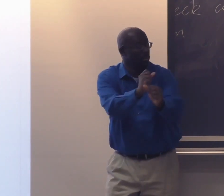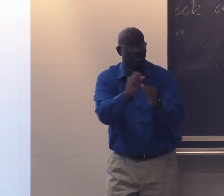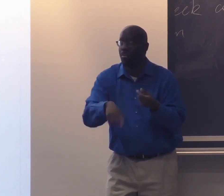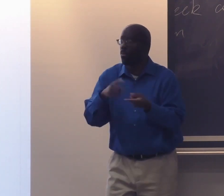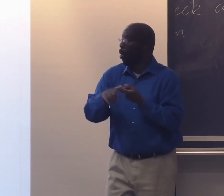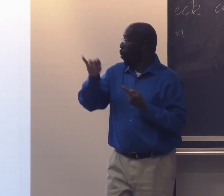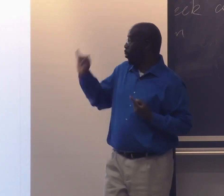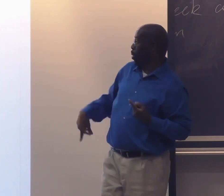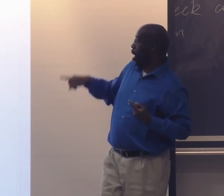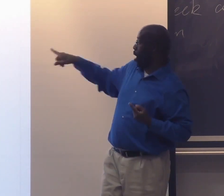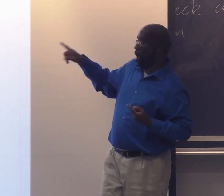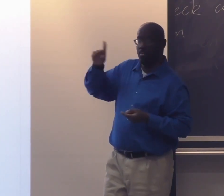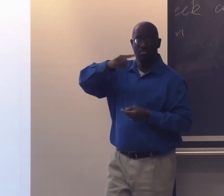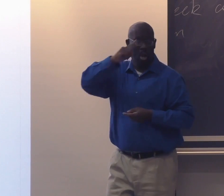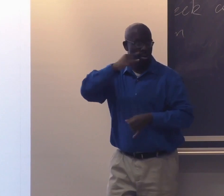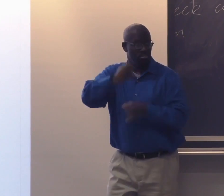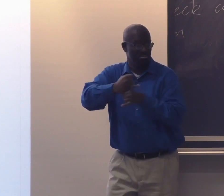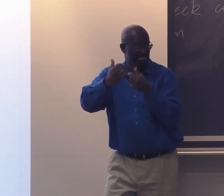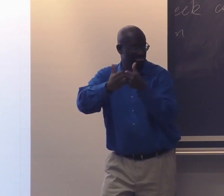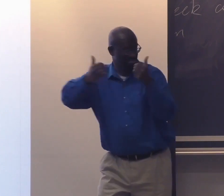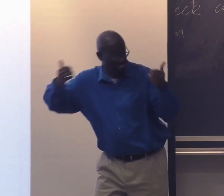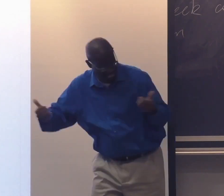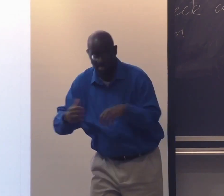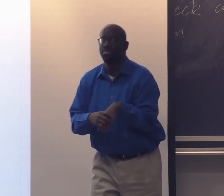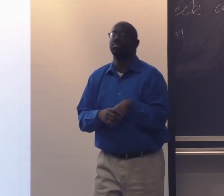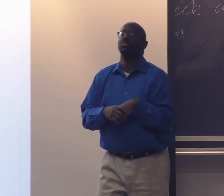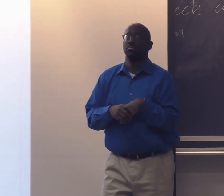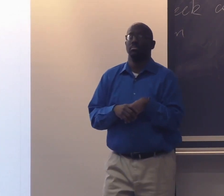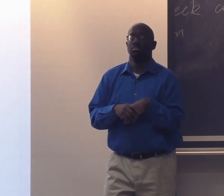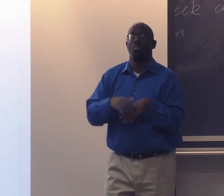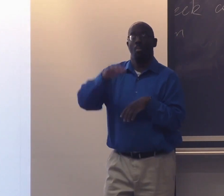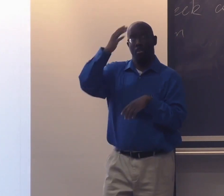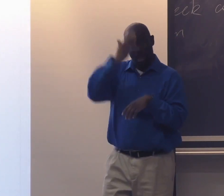And so what's so fascinating is with these segregated Black